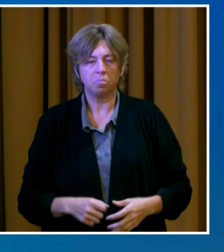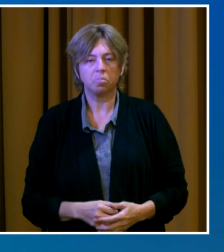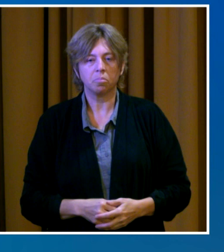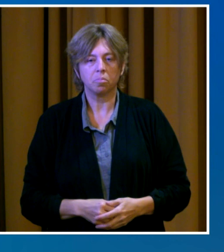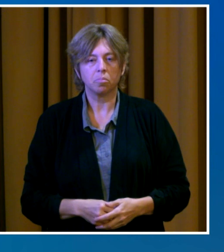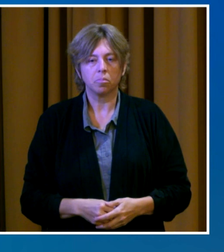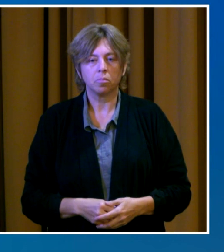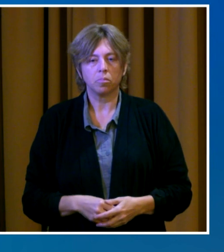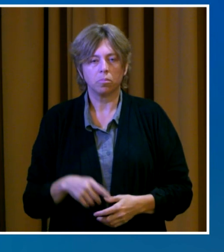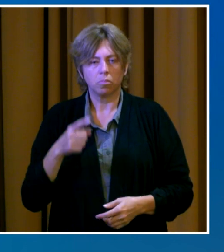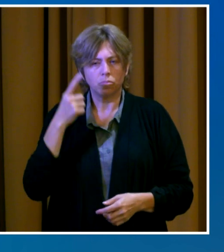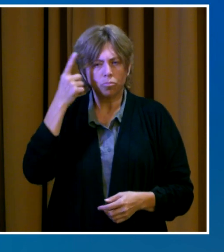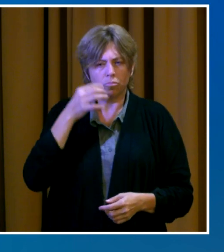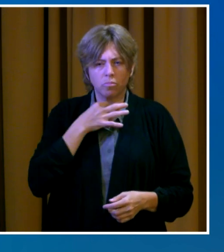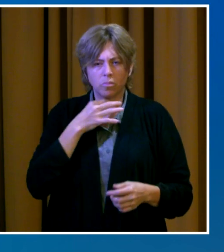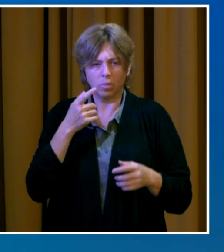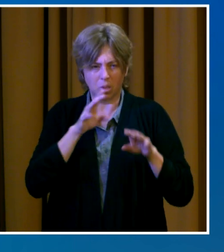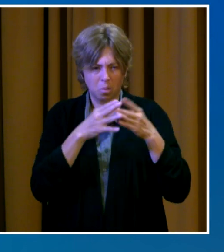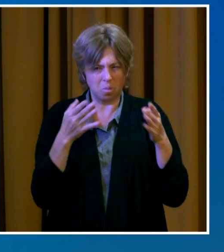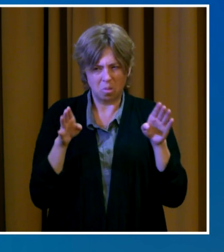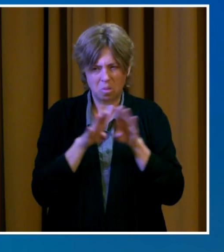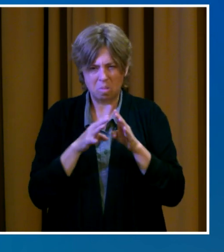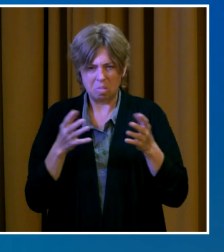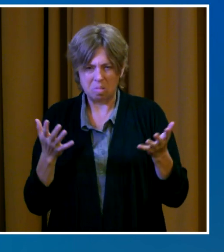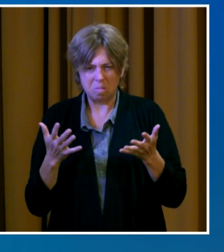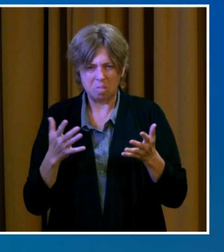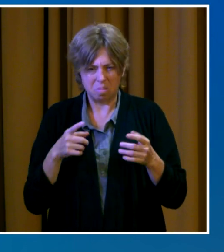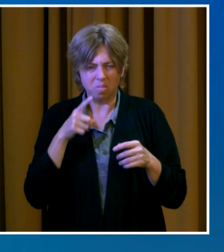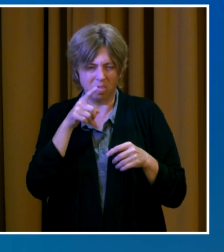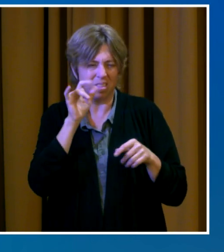in-person service, please visit the city's website.